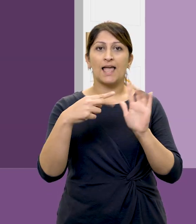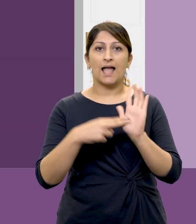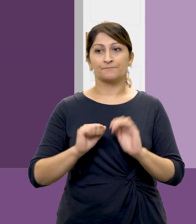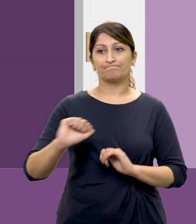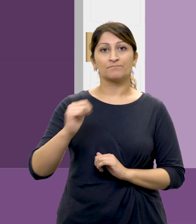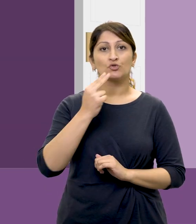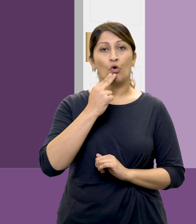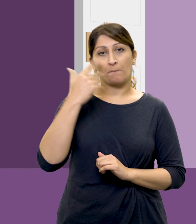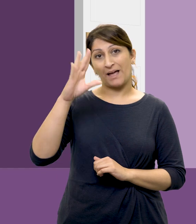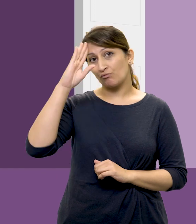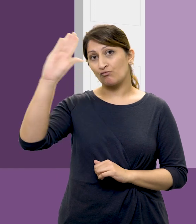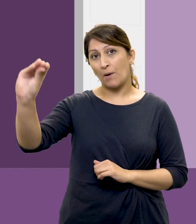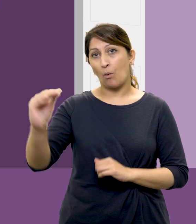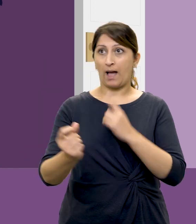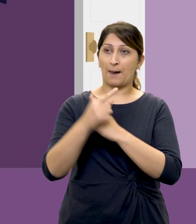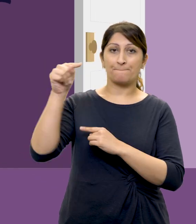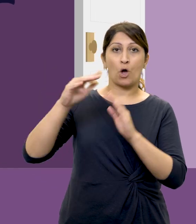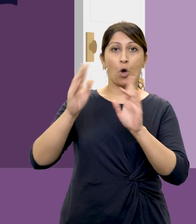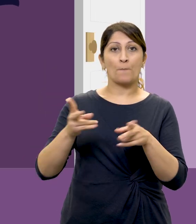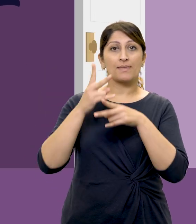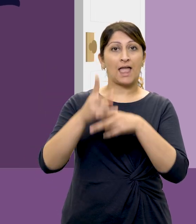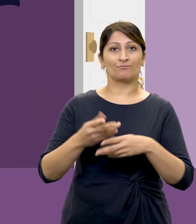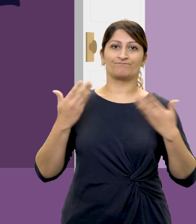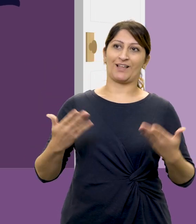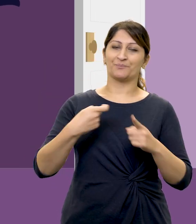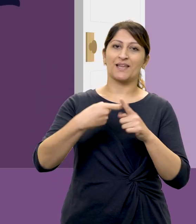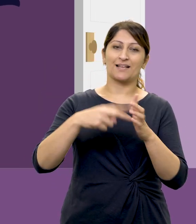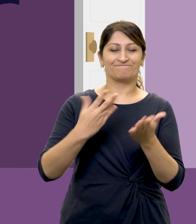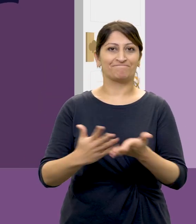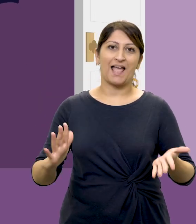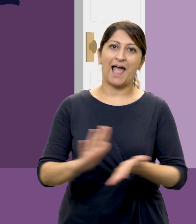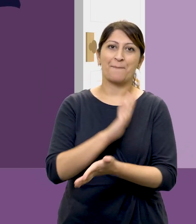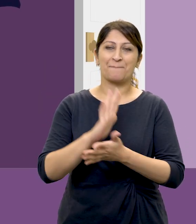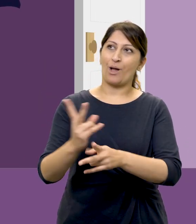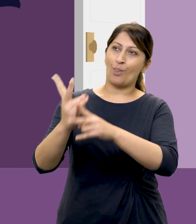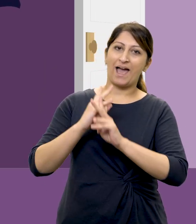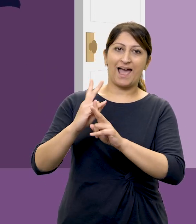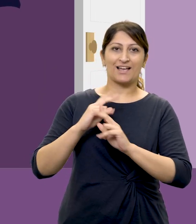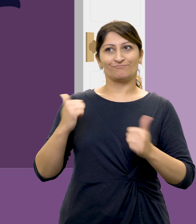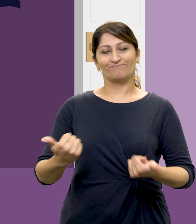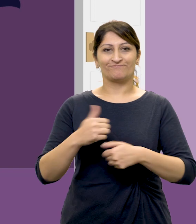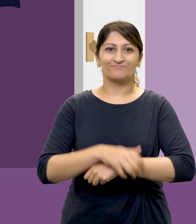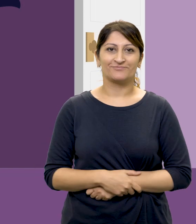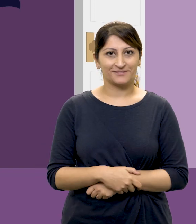son reported what was happening at the care home. Now, Kenny's happy and getting the care he needs.